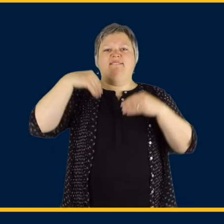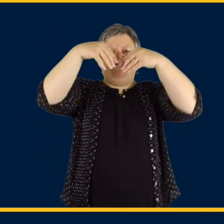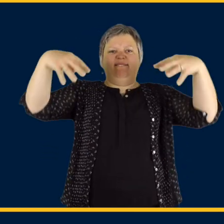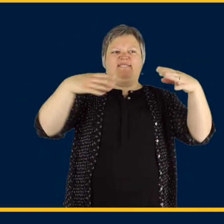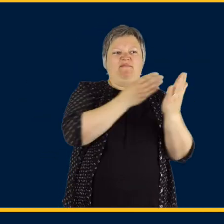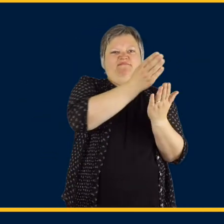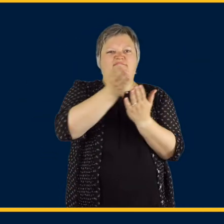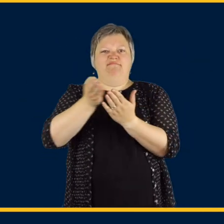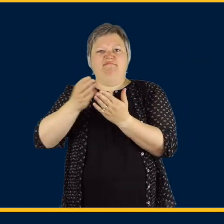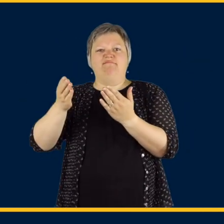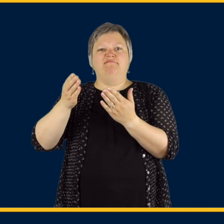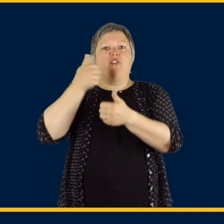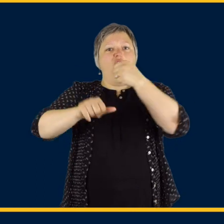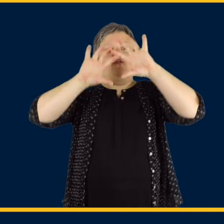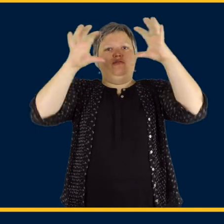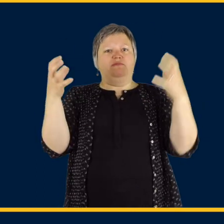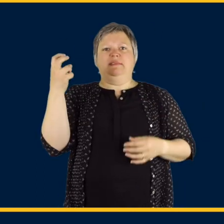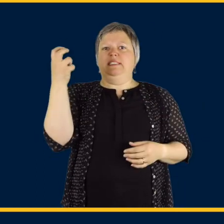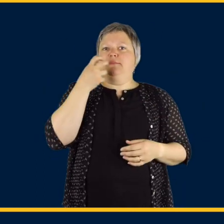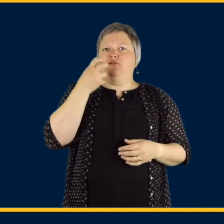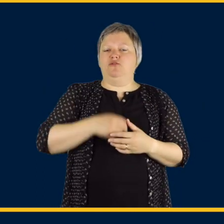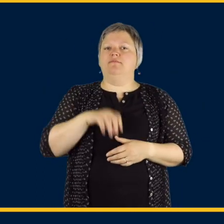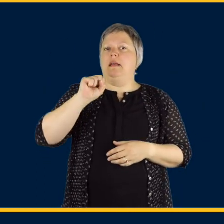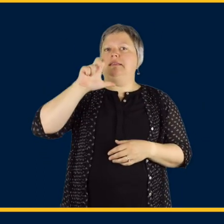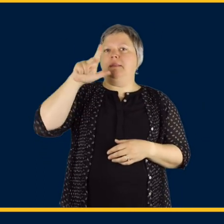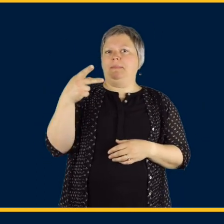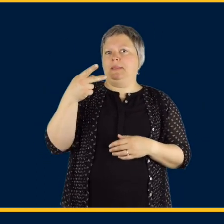So everything that we target falls under that speech language communication umbrella.